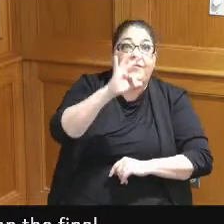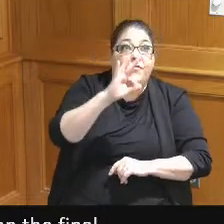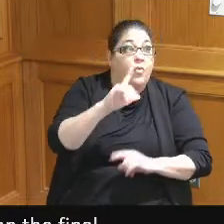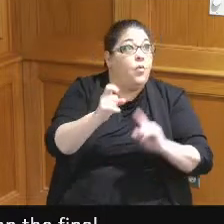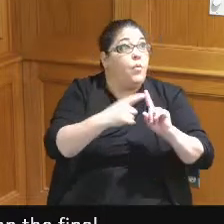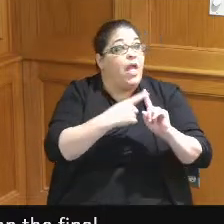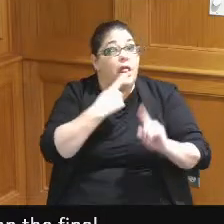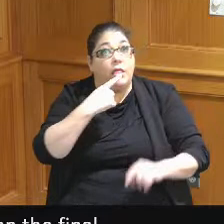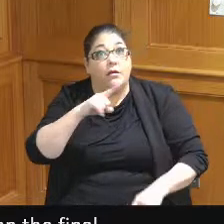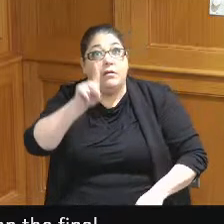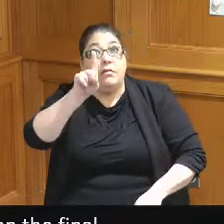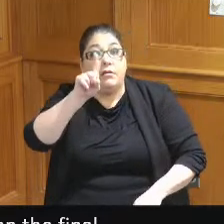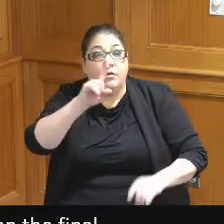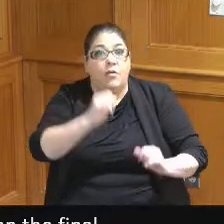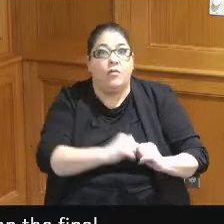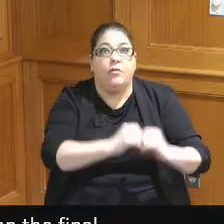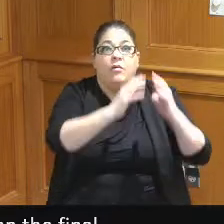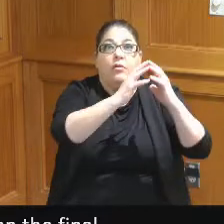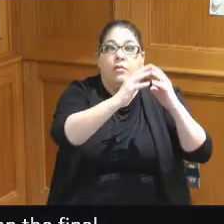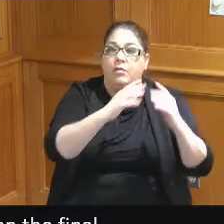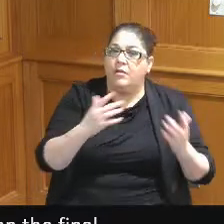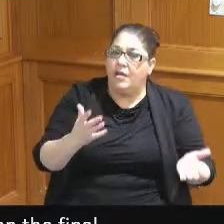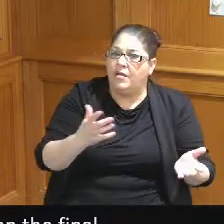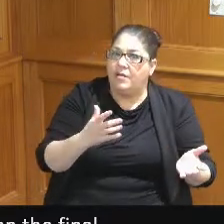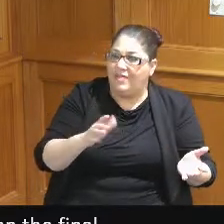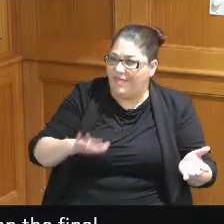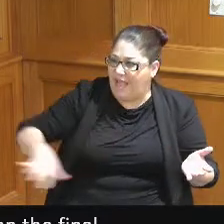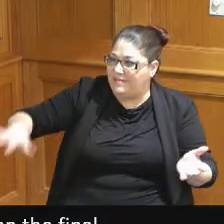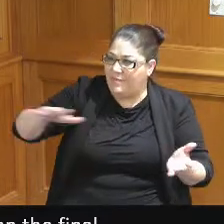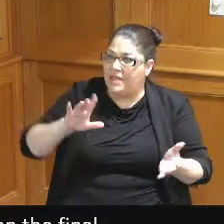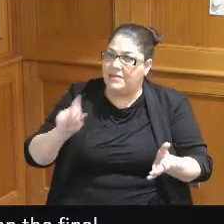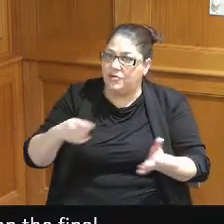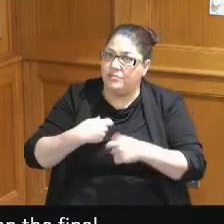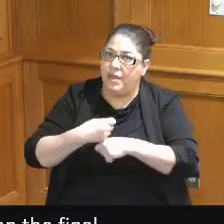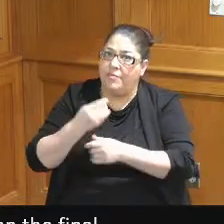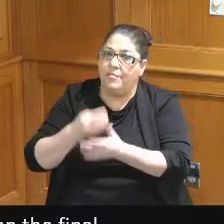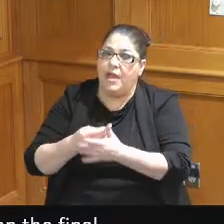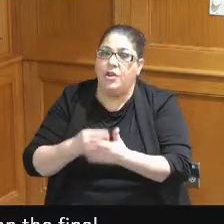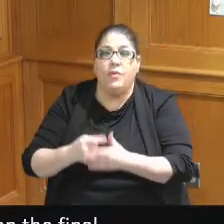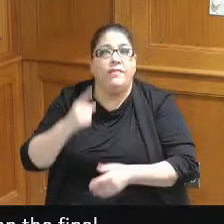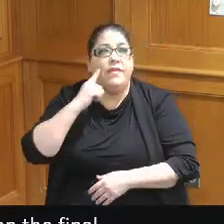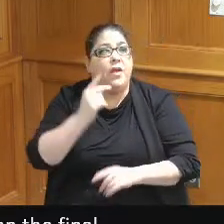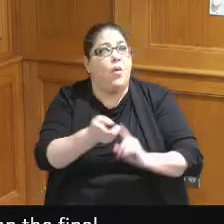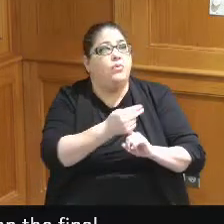we need to make money on that space next because most people think the hotel's going on that space